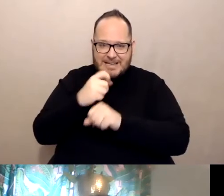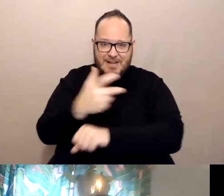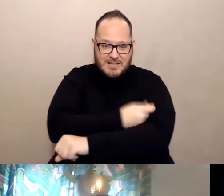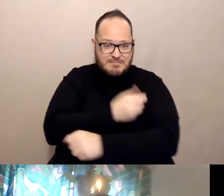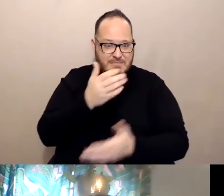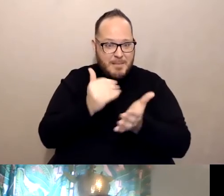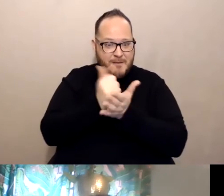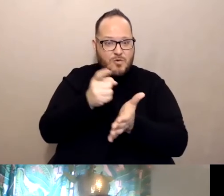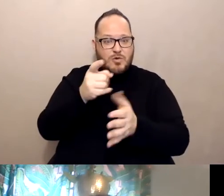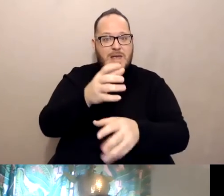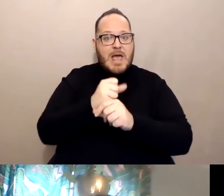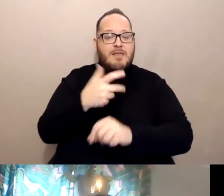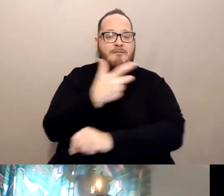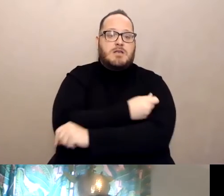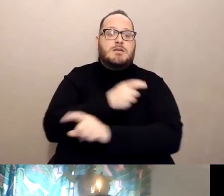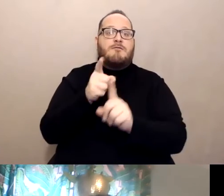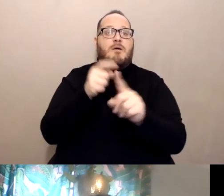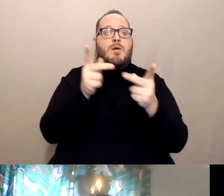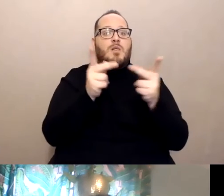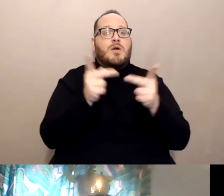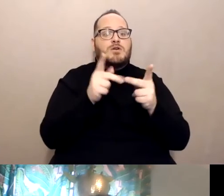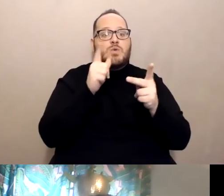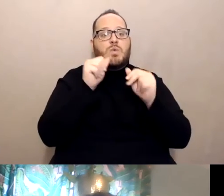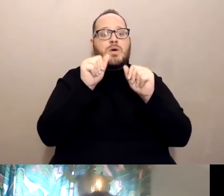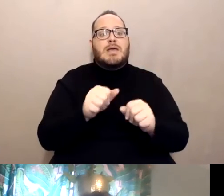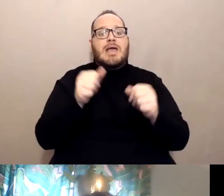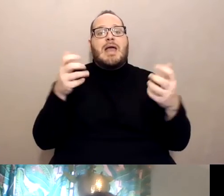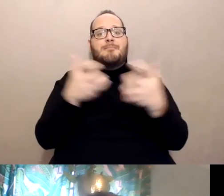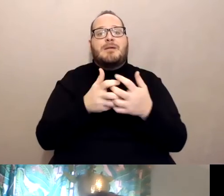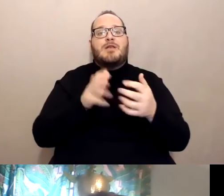to get it from a location that can meet your access and functional needs.